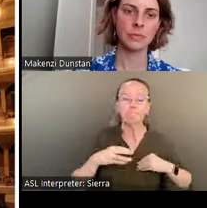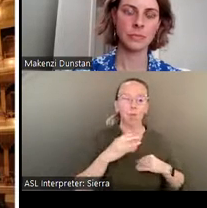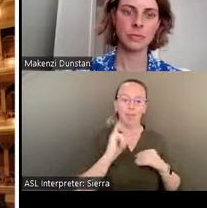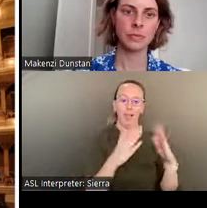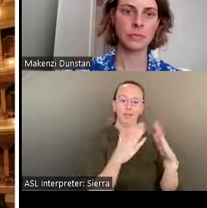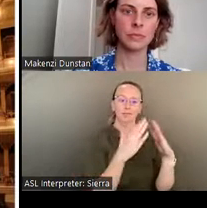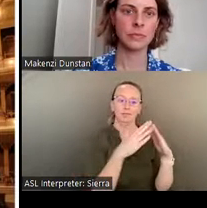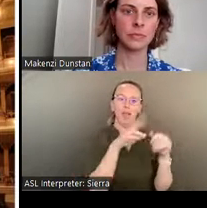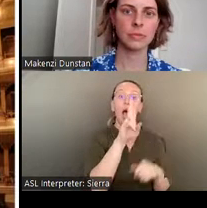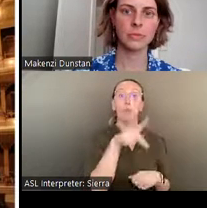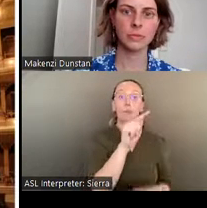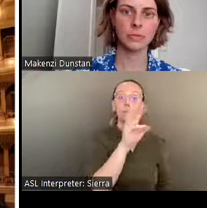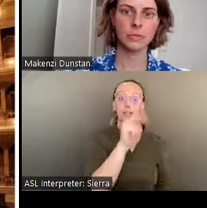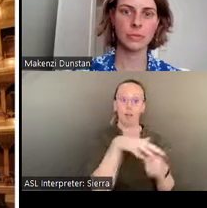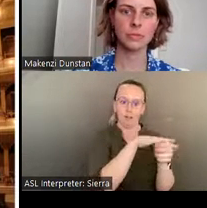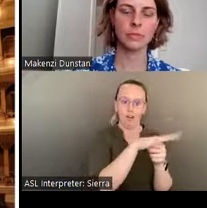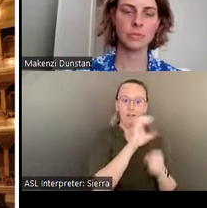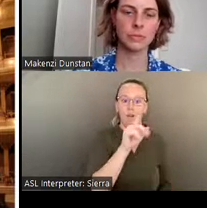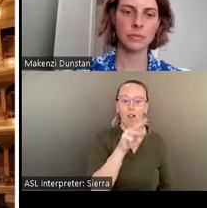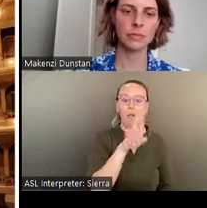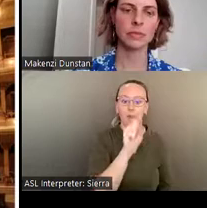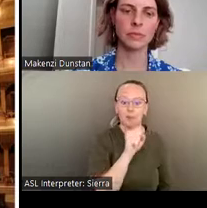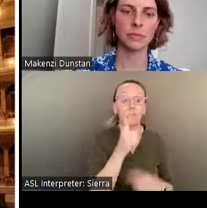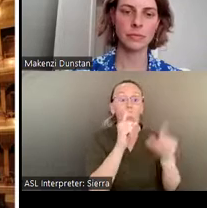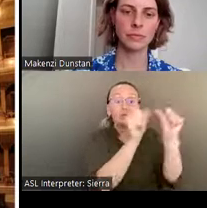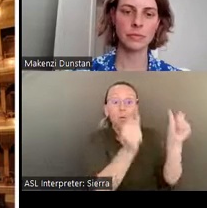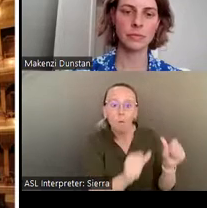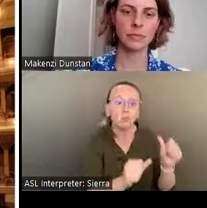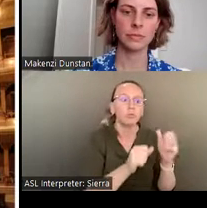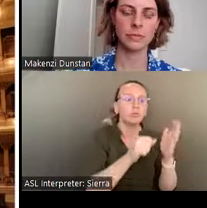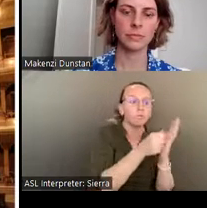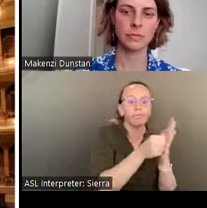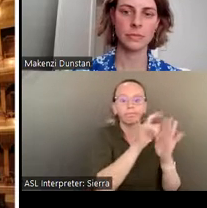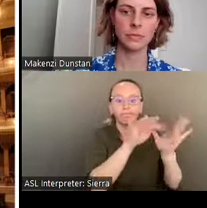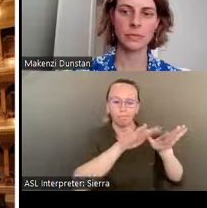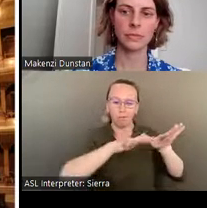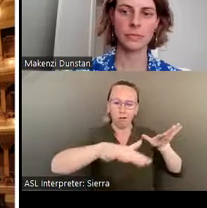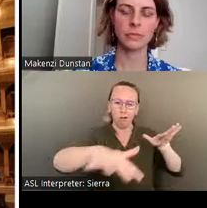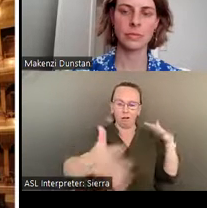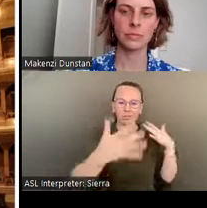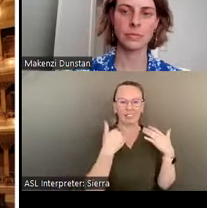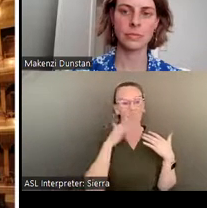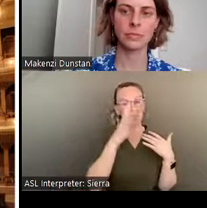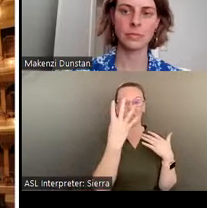Walk, where you can look for original sculptures and other works spread out over about four city blocks.